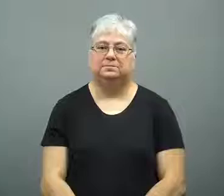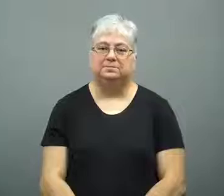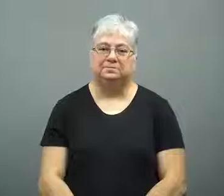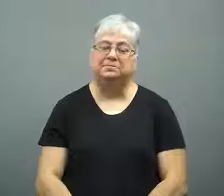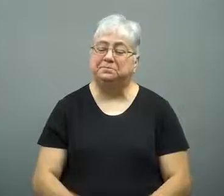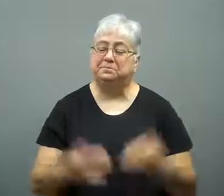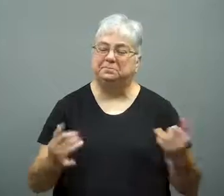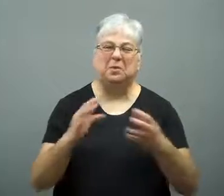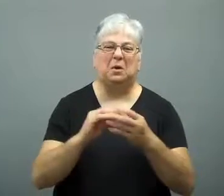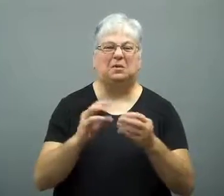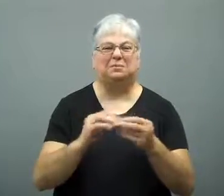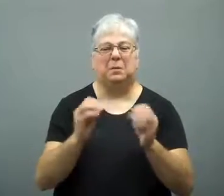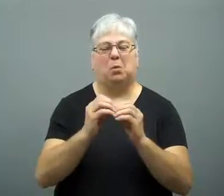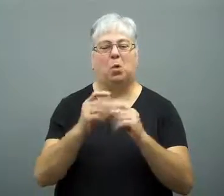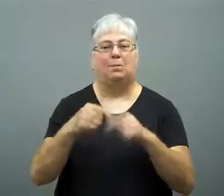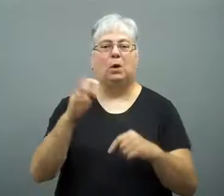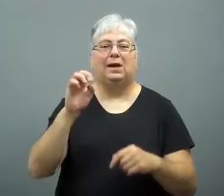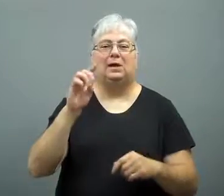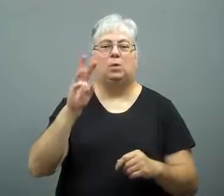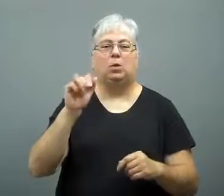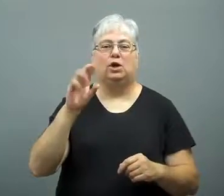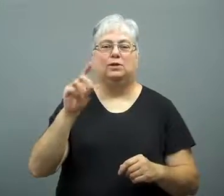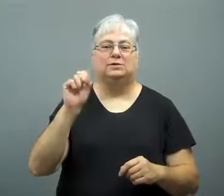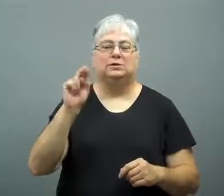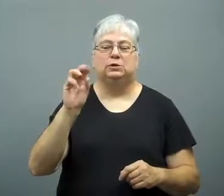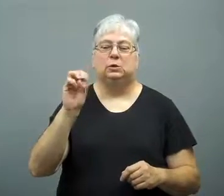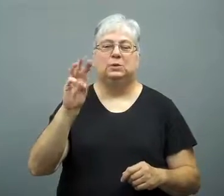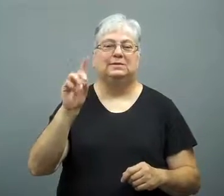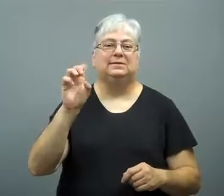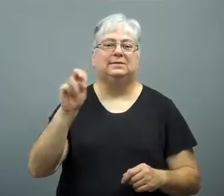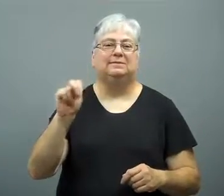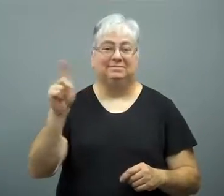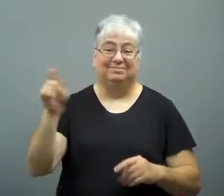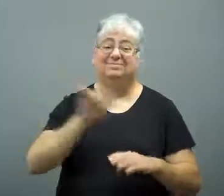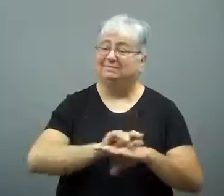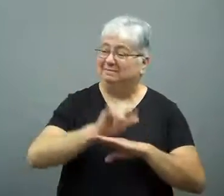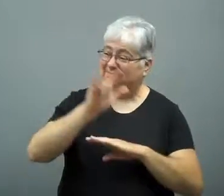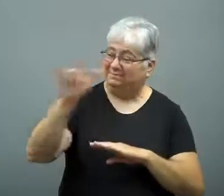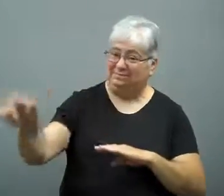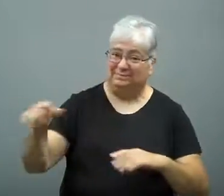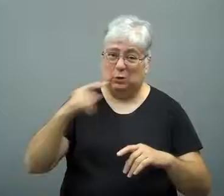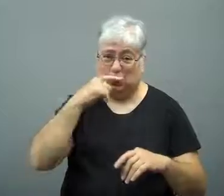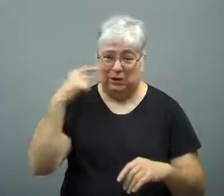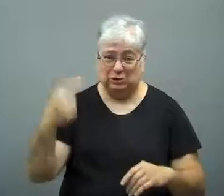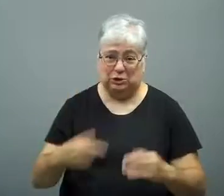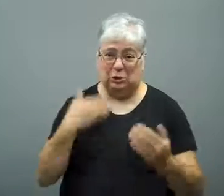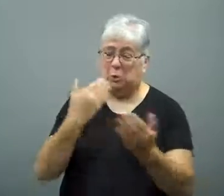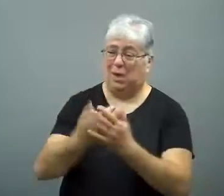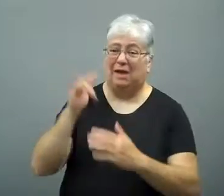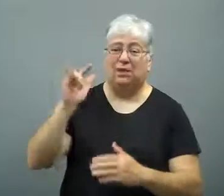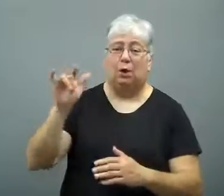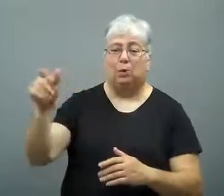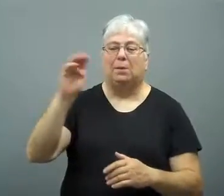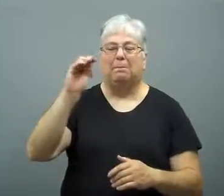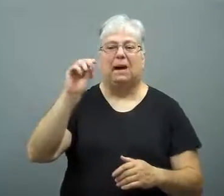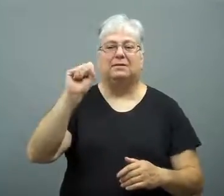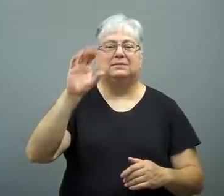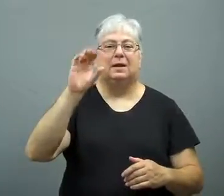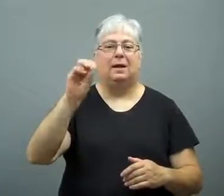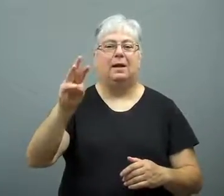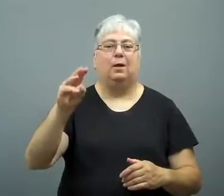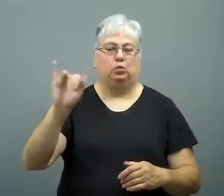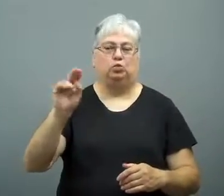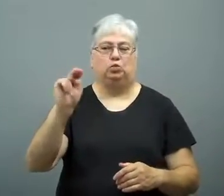This is more about Edward Snowden.